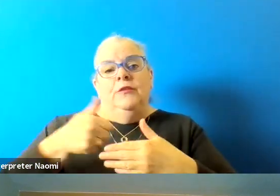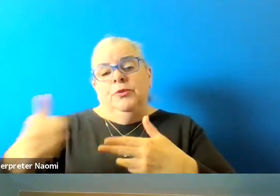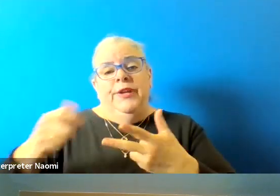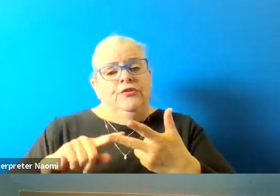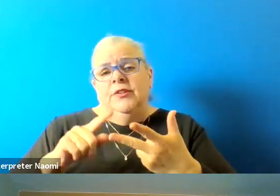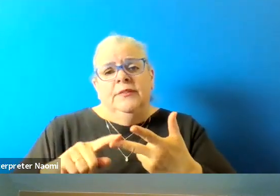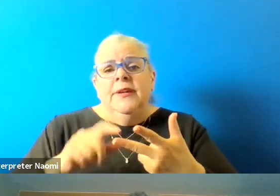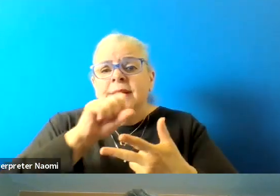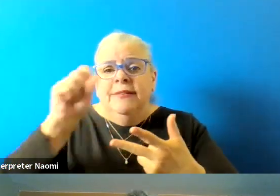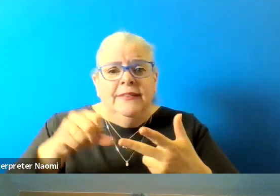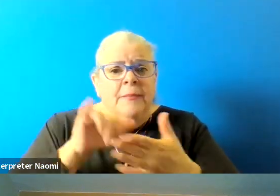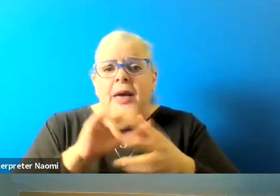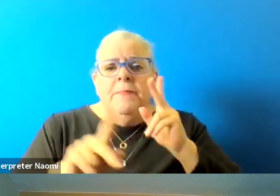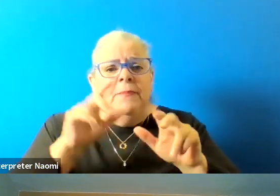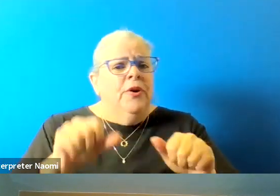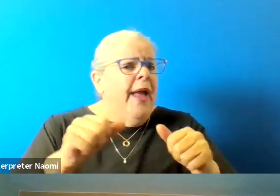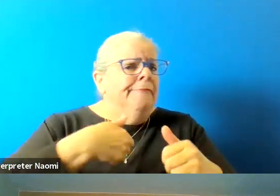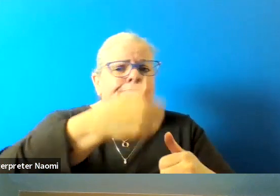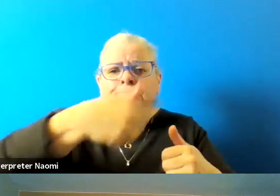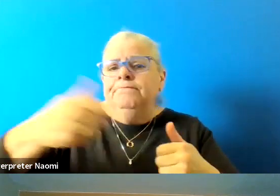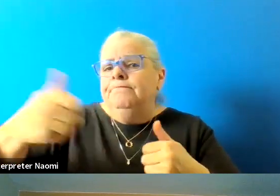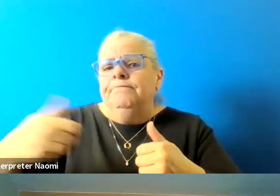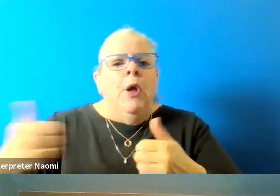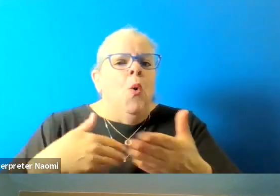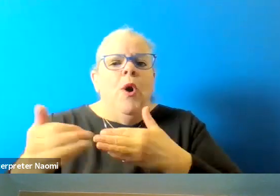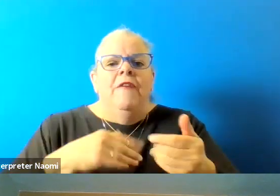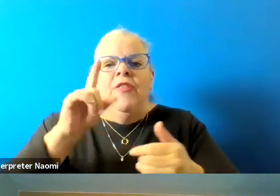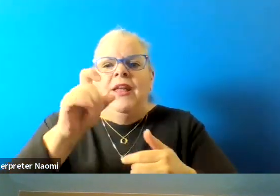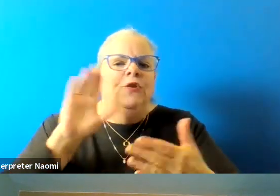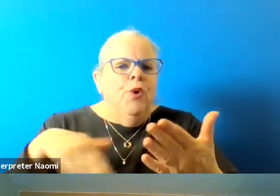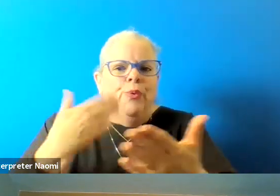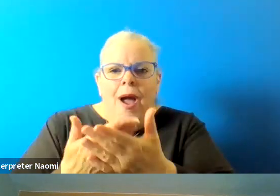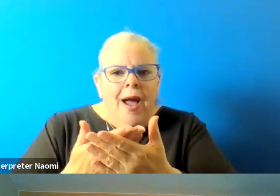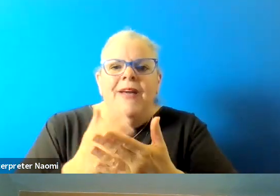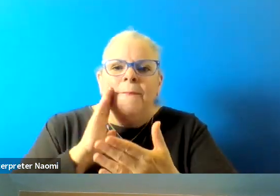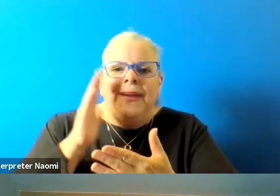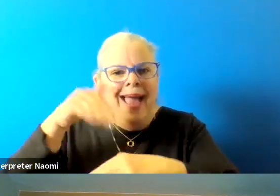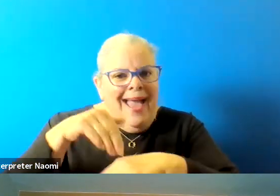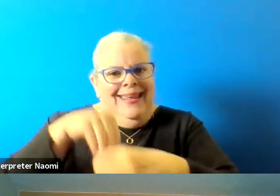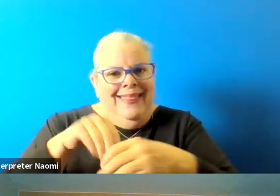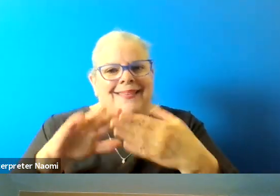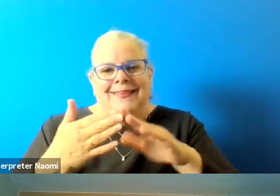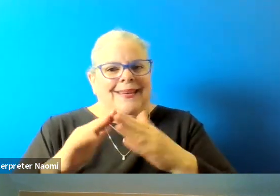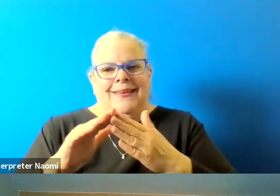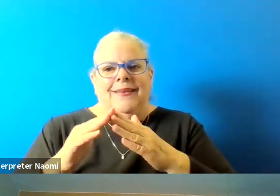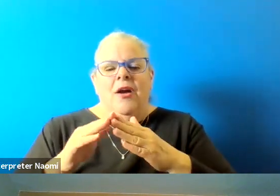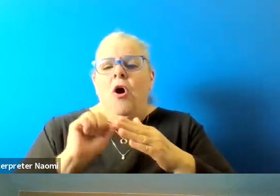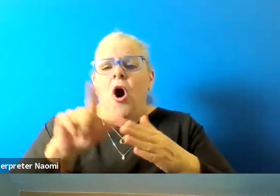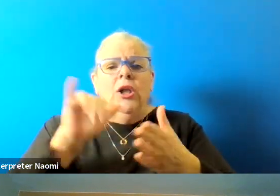so that people can get to and from where they need to get to, and all of this adds to their quality of life,